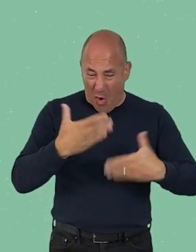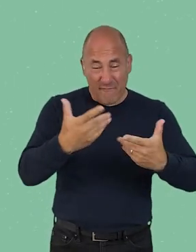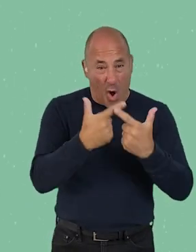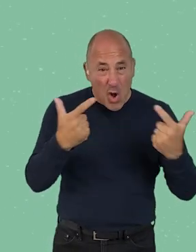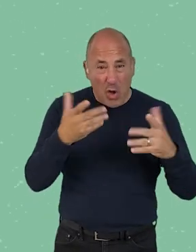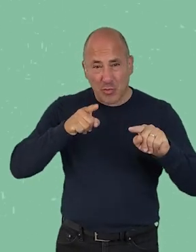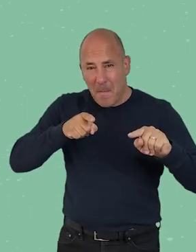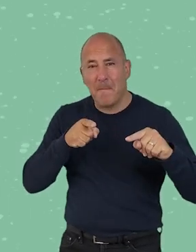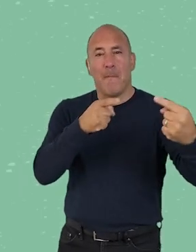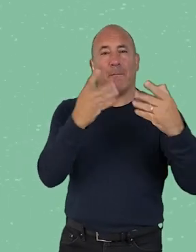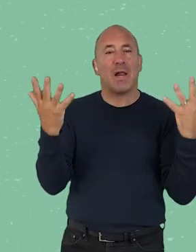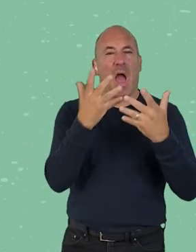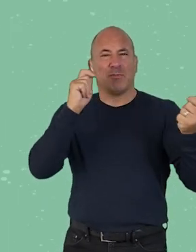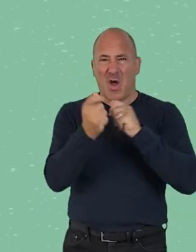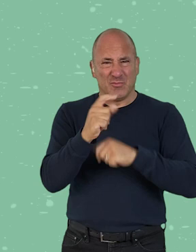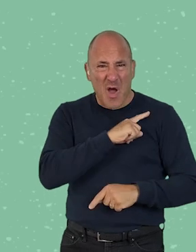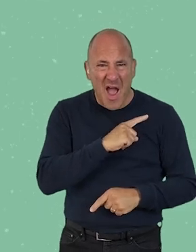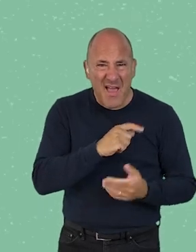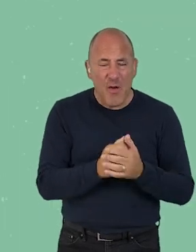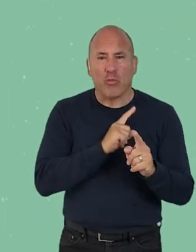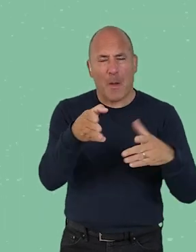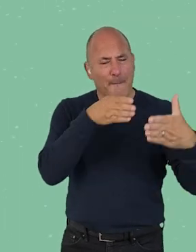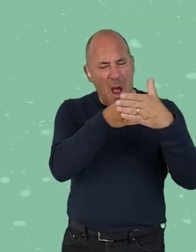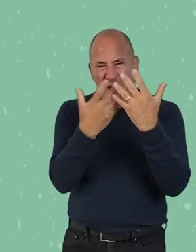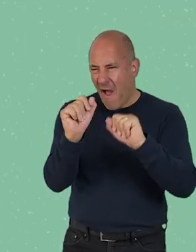against climate change, and the specific barriers they face,